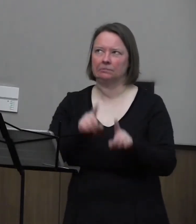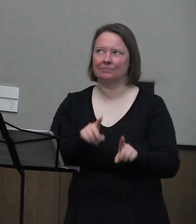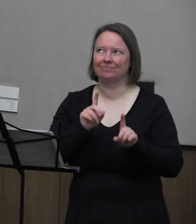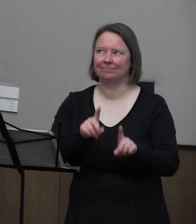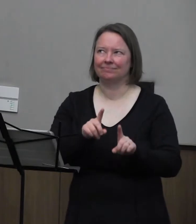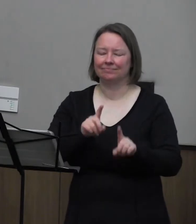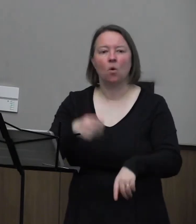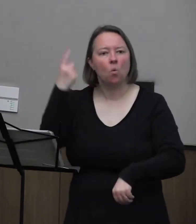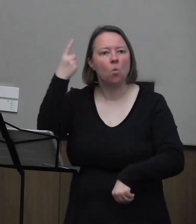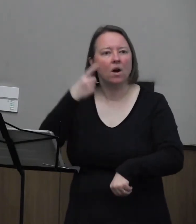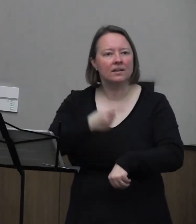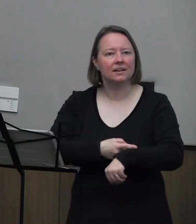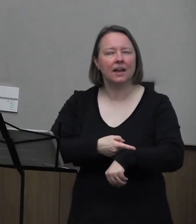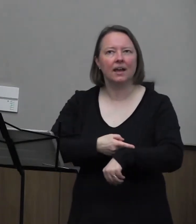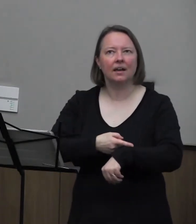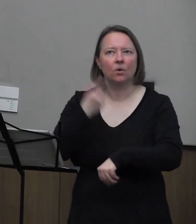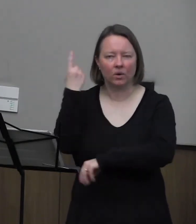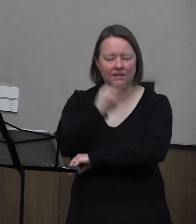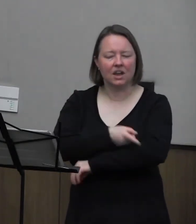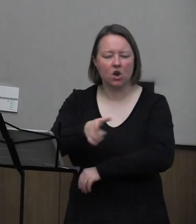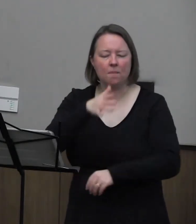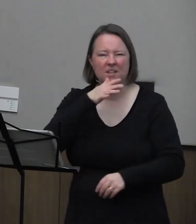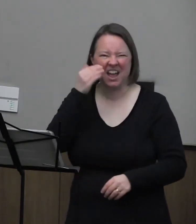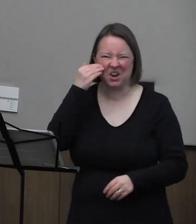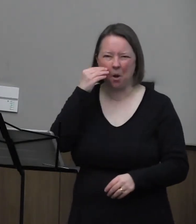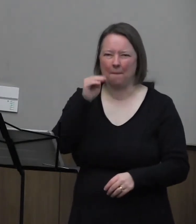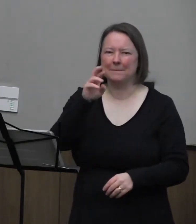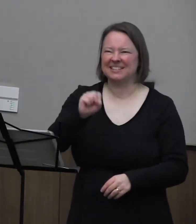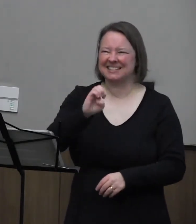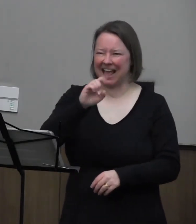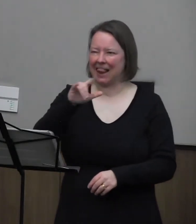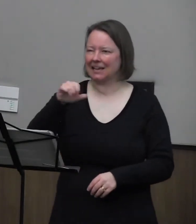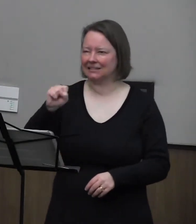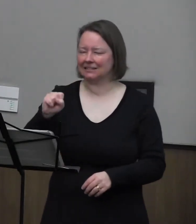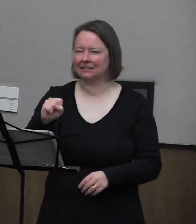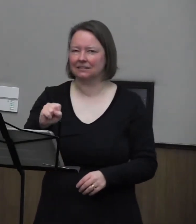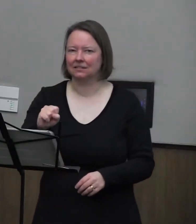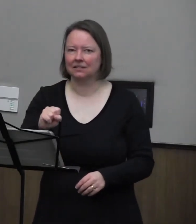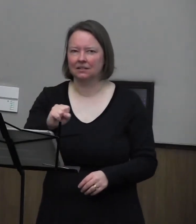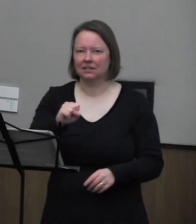One day, her mother-- I know her only as Mrs. Ellis, said to me,